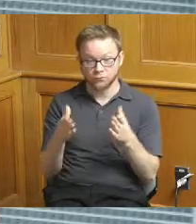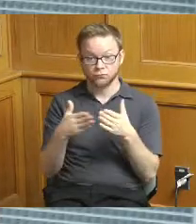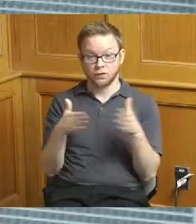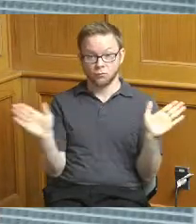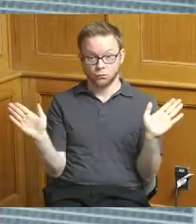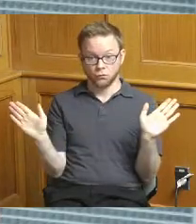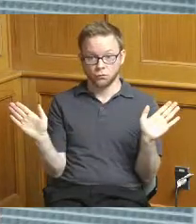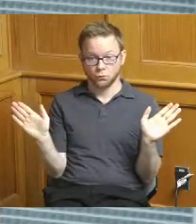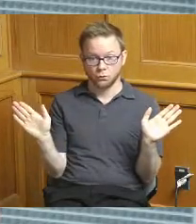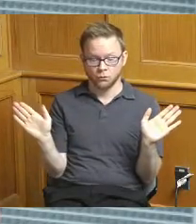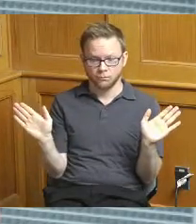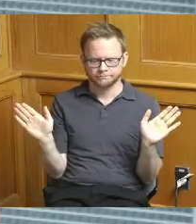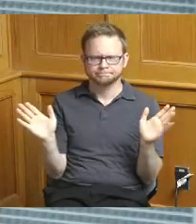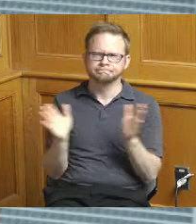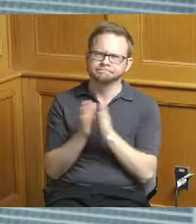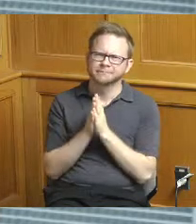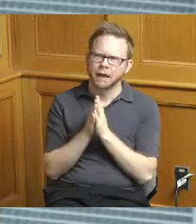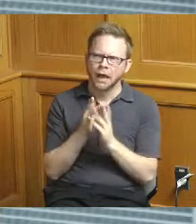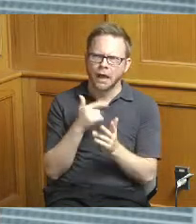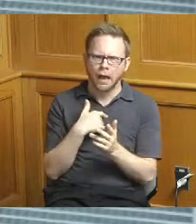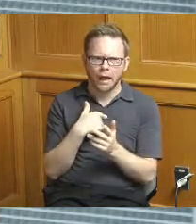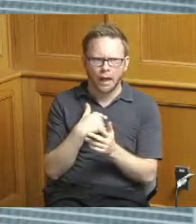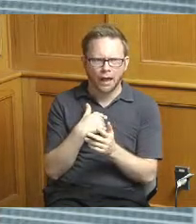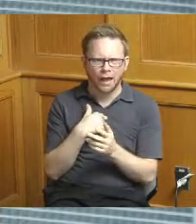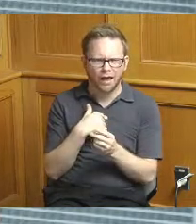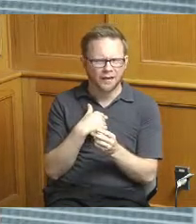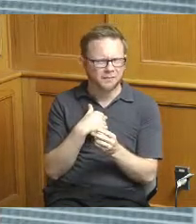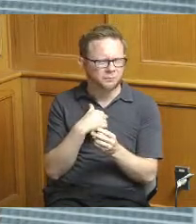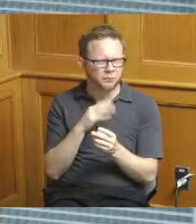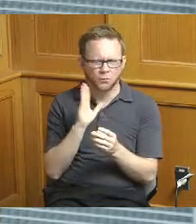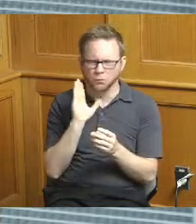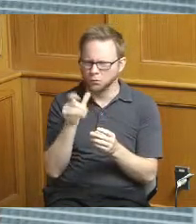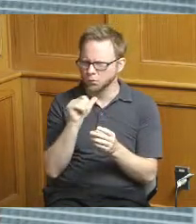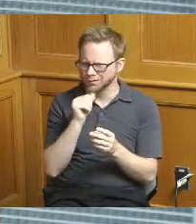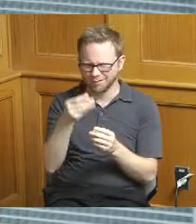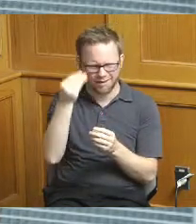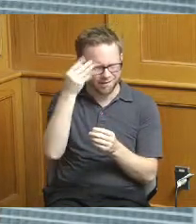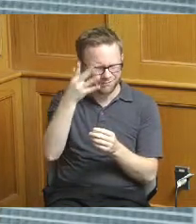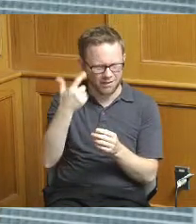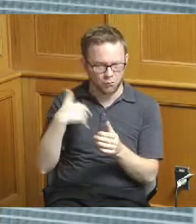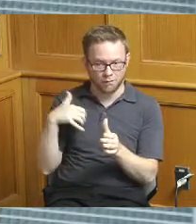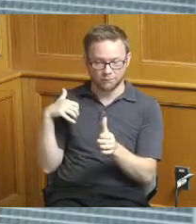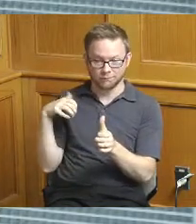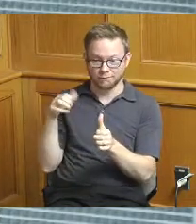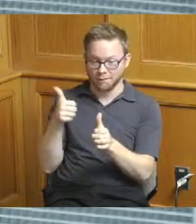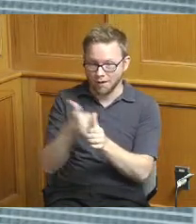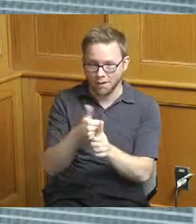I wouldn't say we're caught up completely I mean there are projects that and so to the